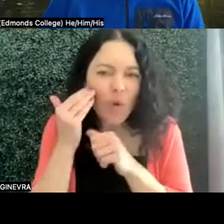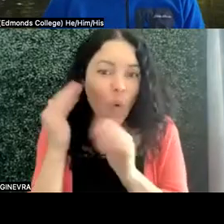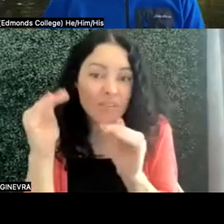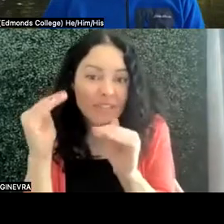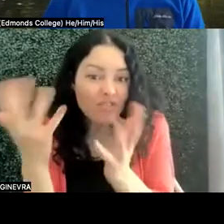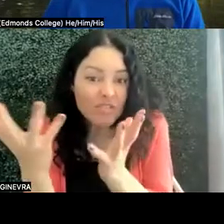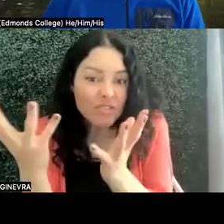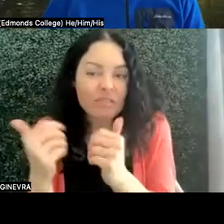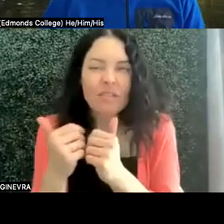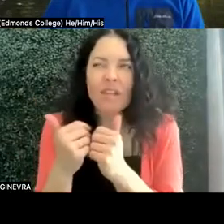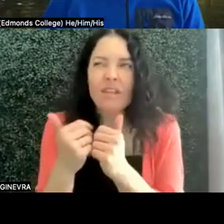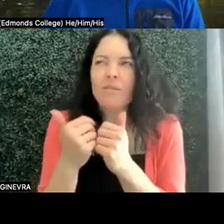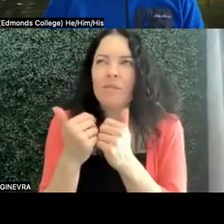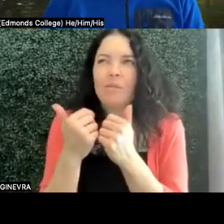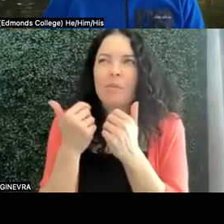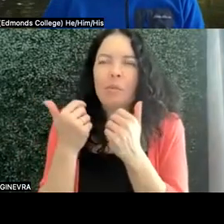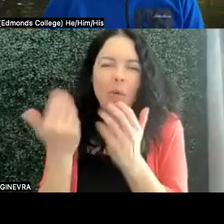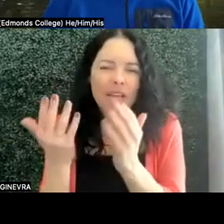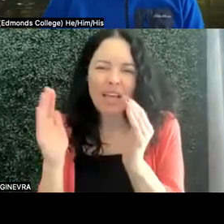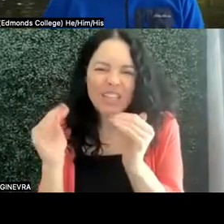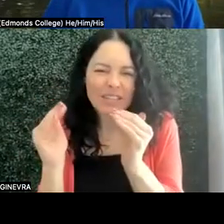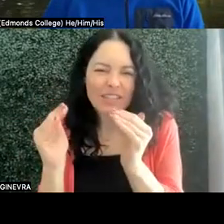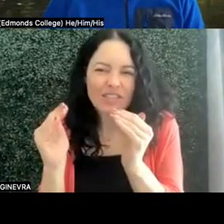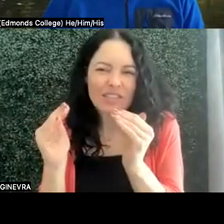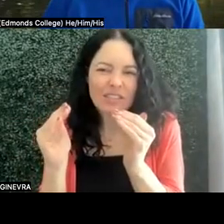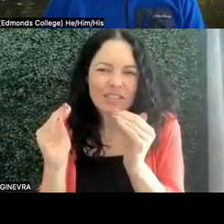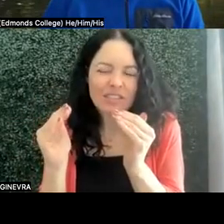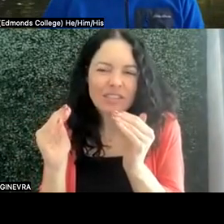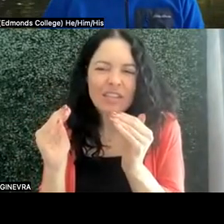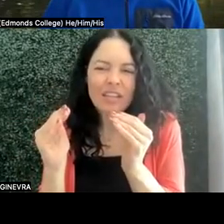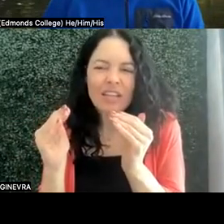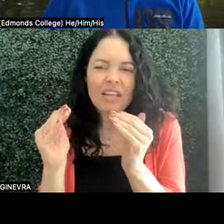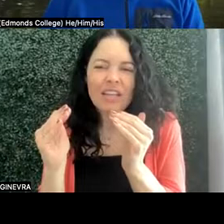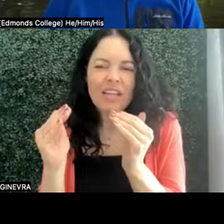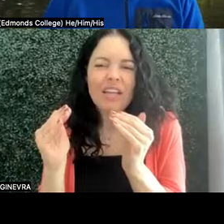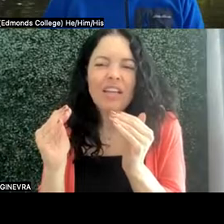She wanted to know expectations up front, but in a way